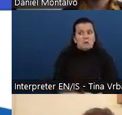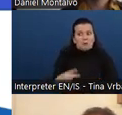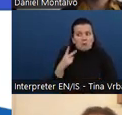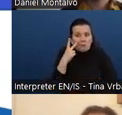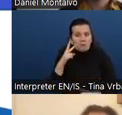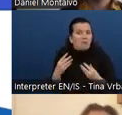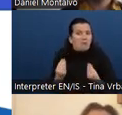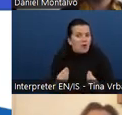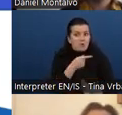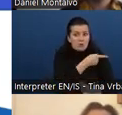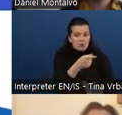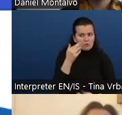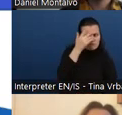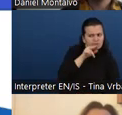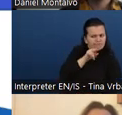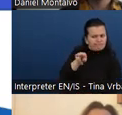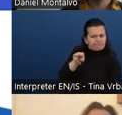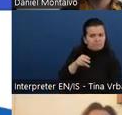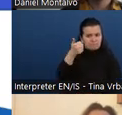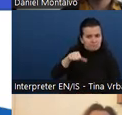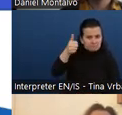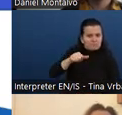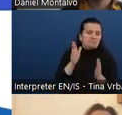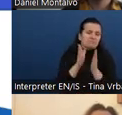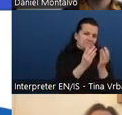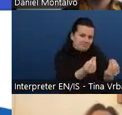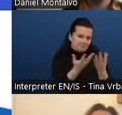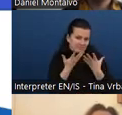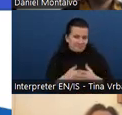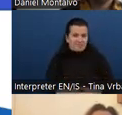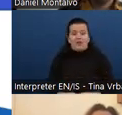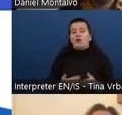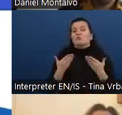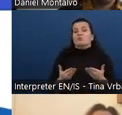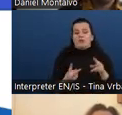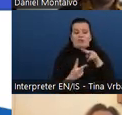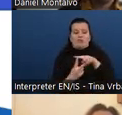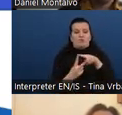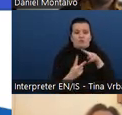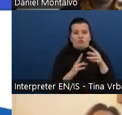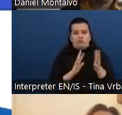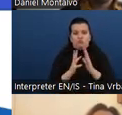As we are doing that, we are providing both international and American Sign Language interpretation